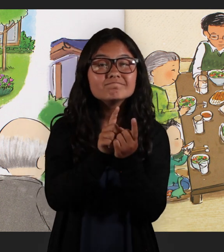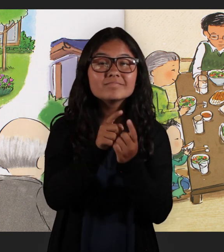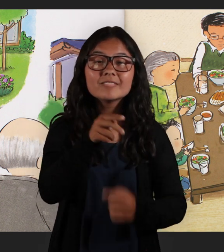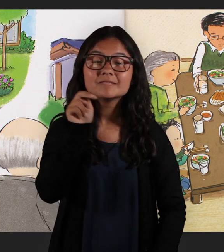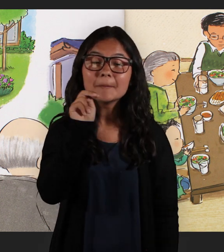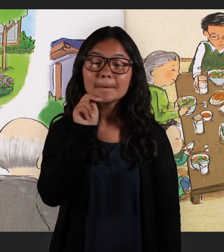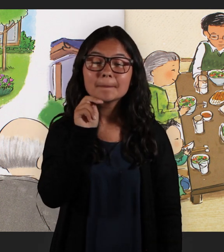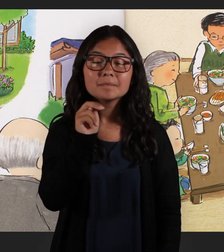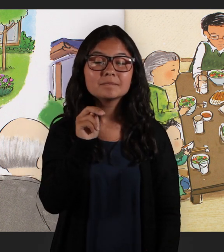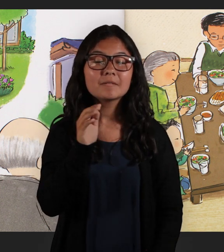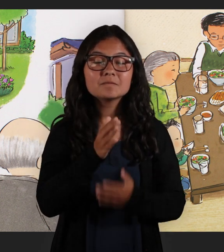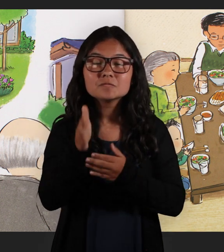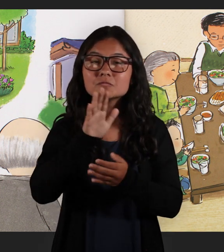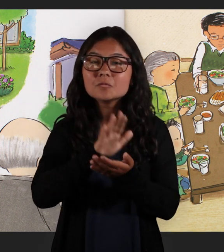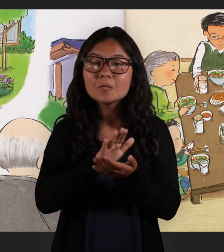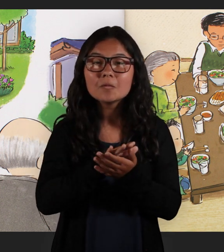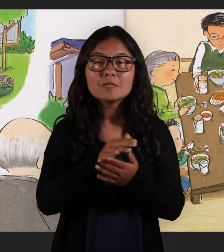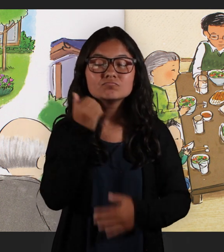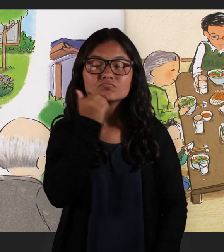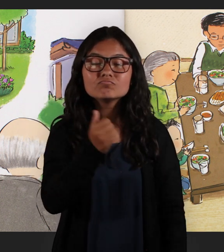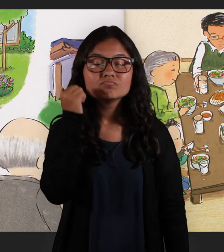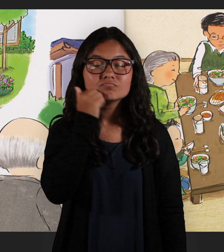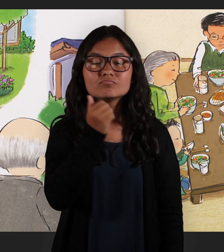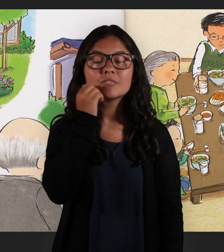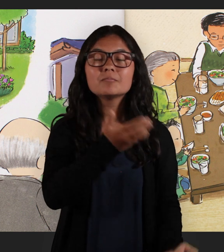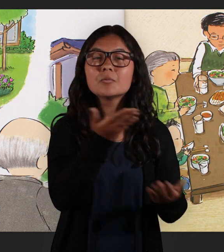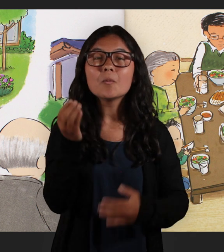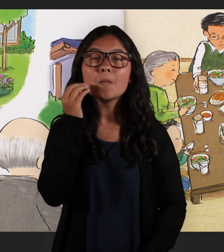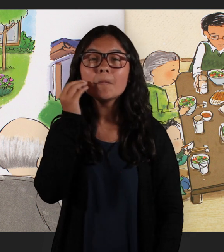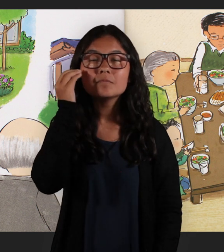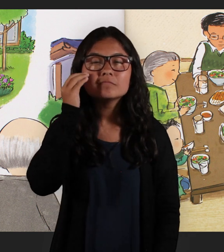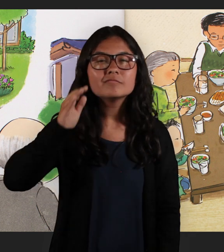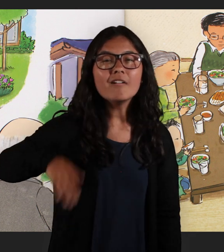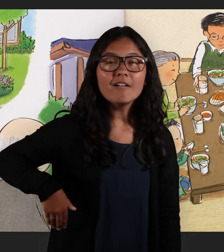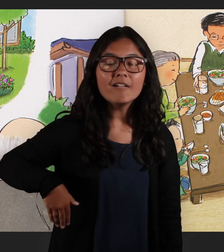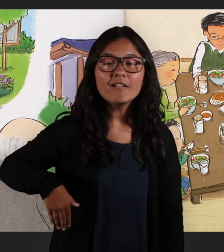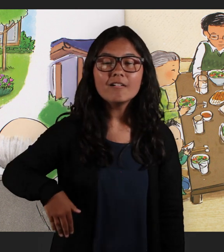every day and brought her home late each afternoon.